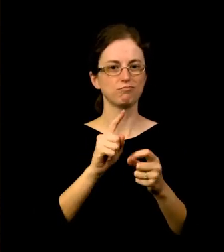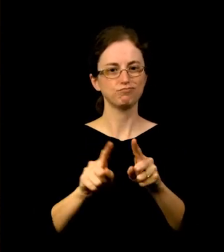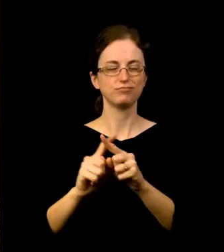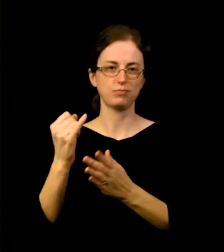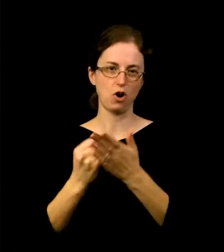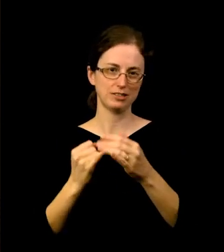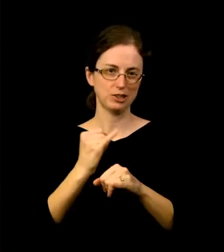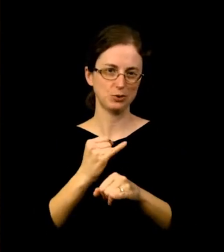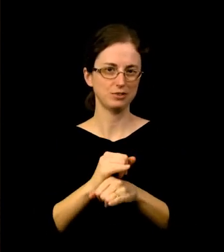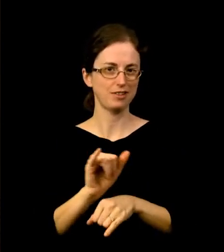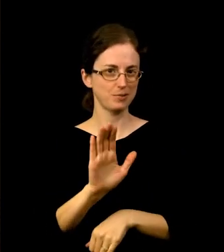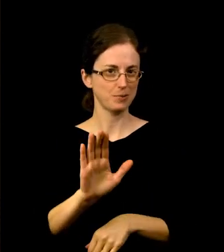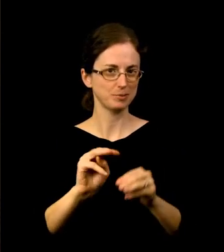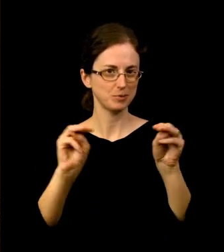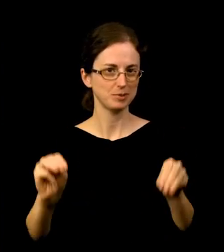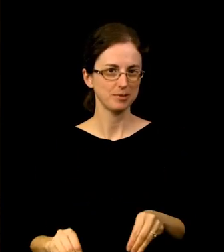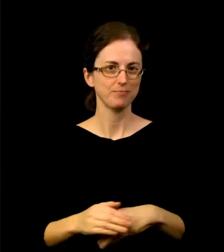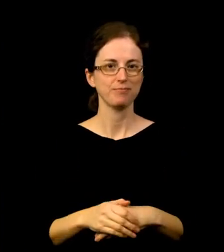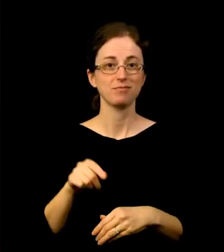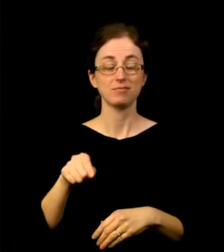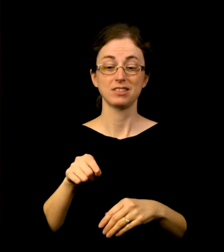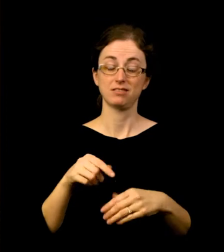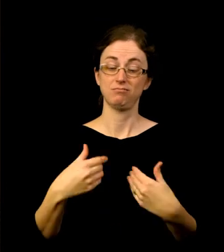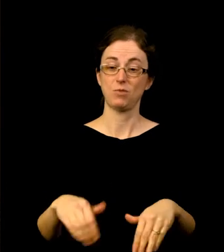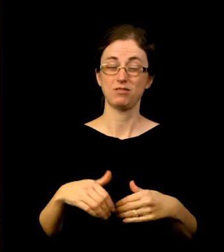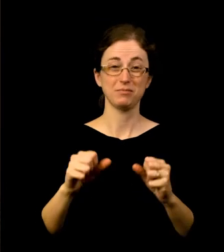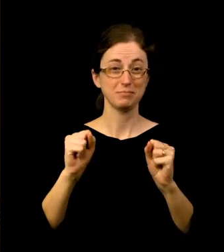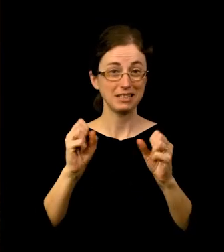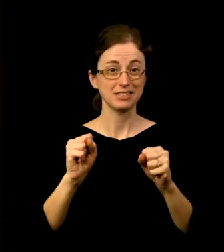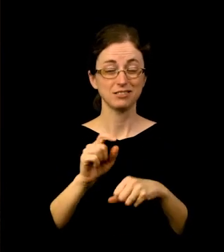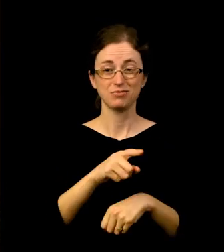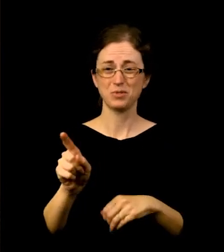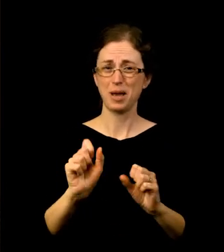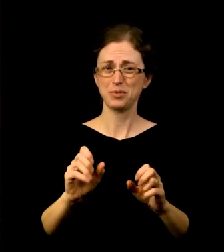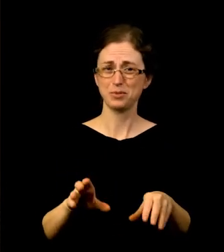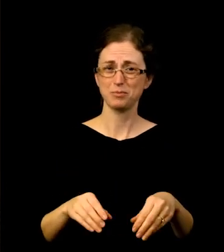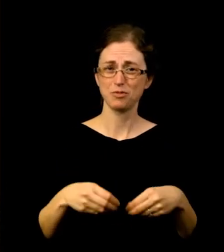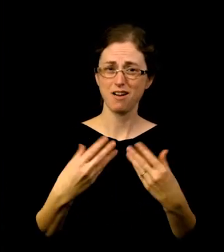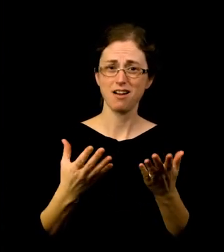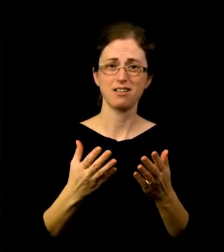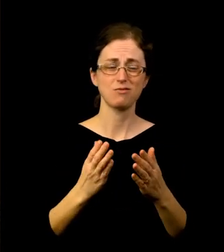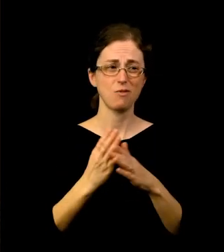You all provided more than $200,000 in direct relief grants to local artists, prioritizing BIPOC,